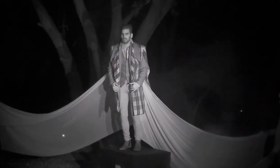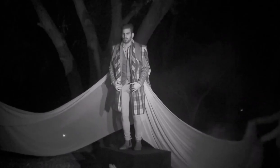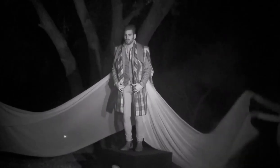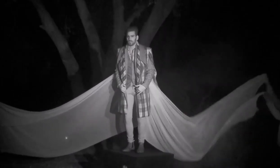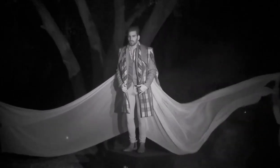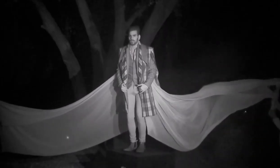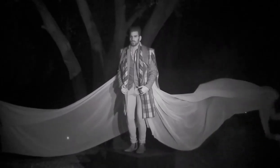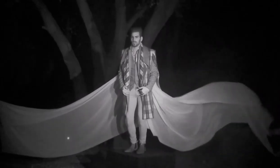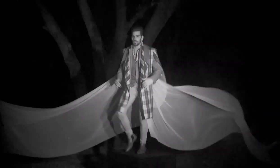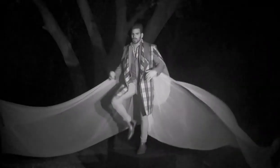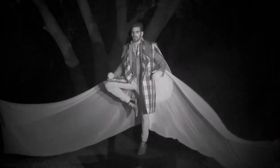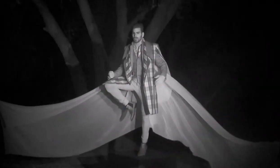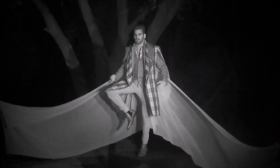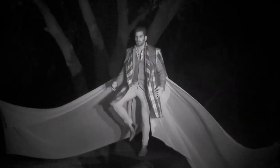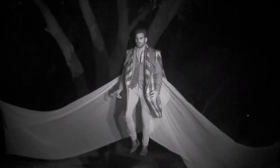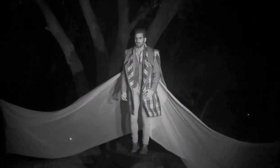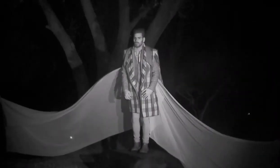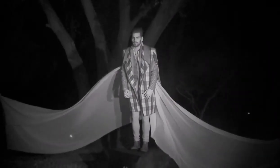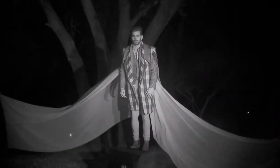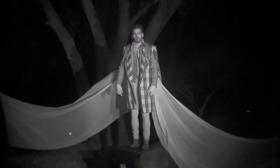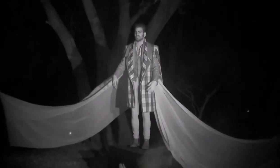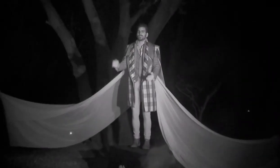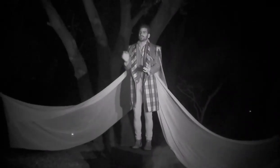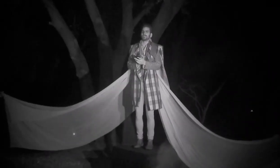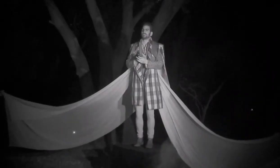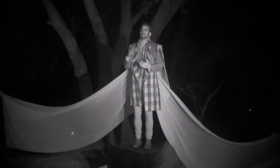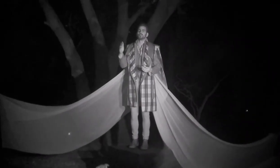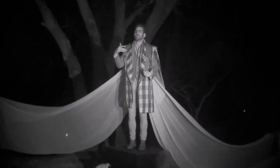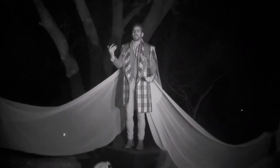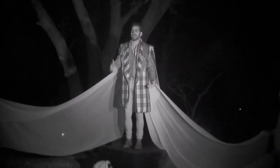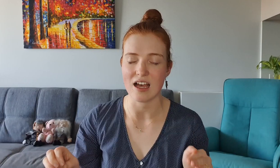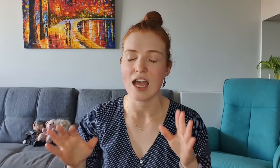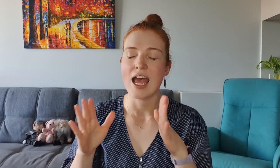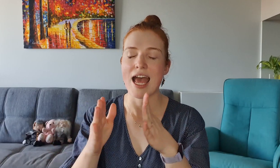two, three, hit I feel **** This isn't working